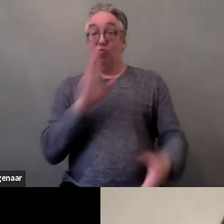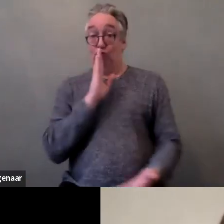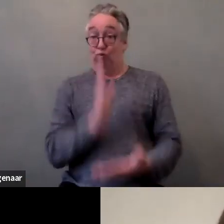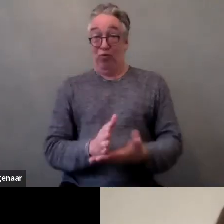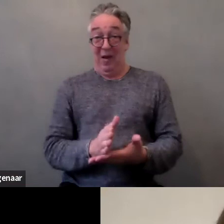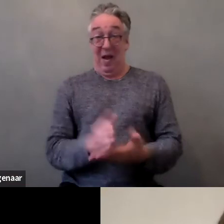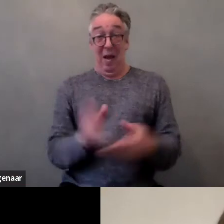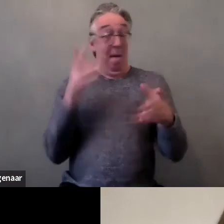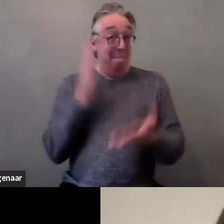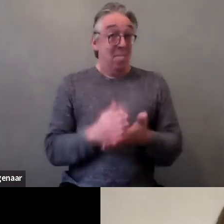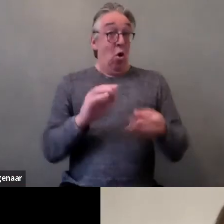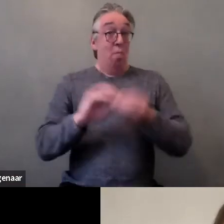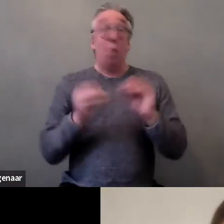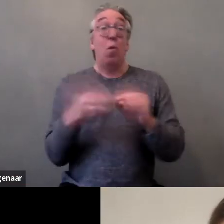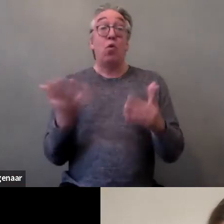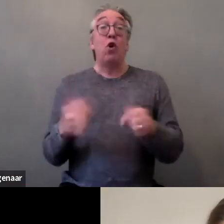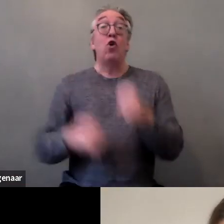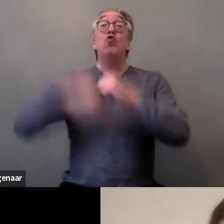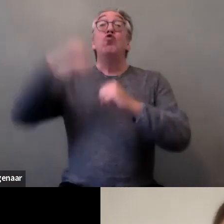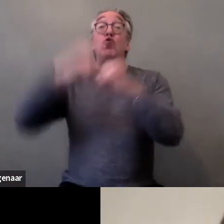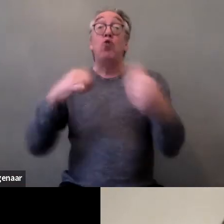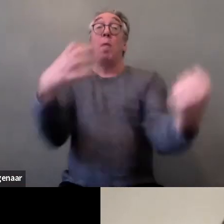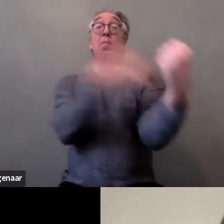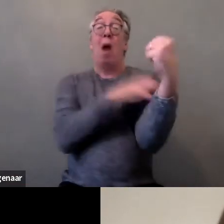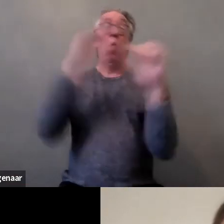that shape those experiences. So why is this so crucial